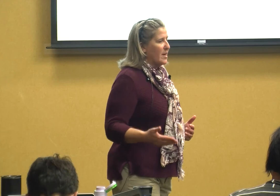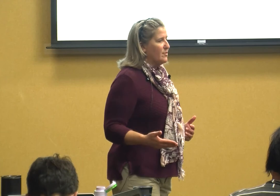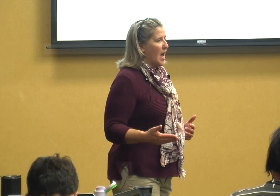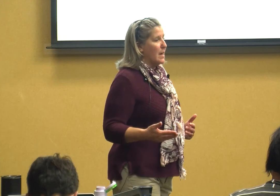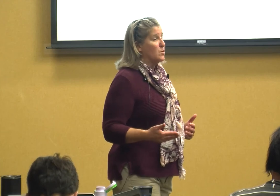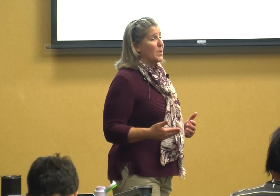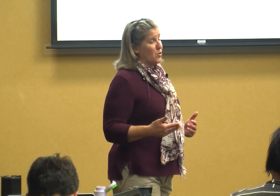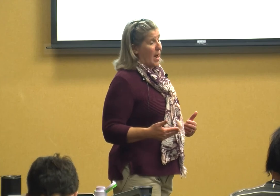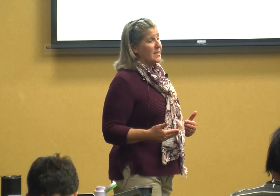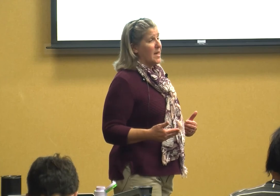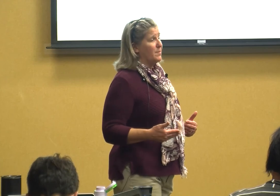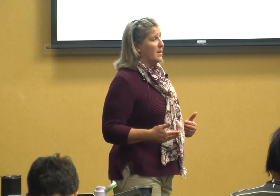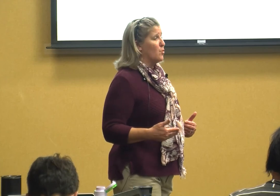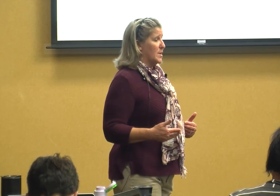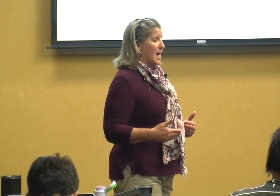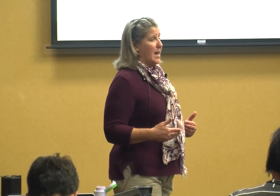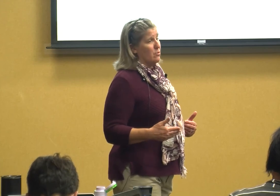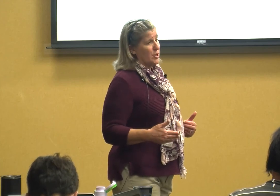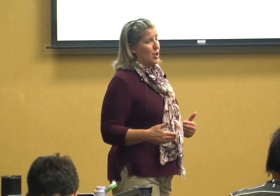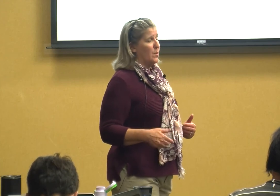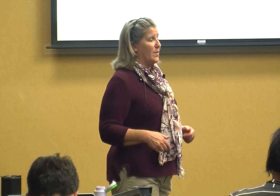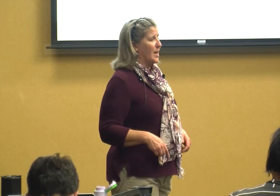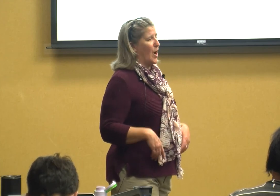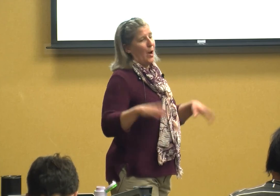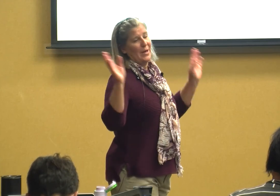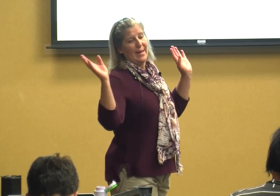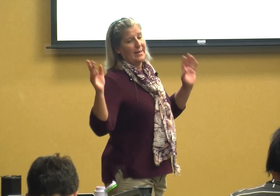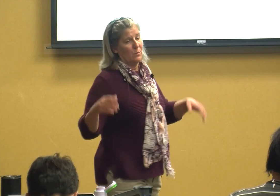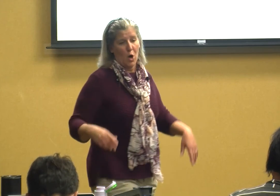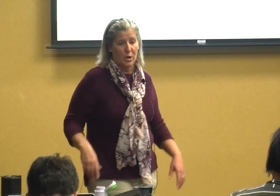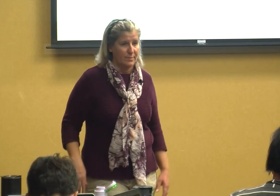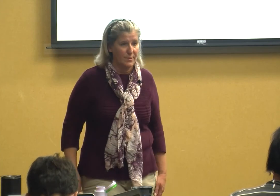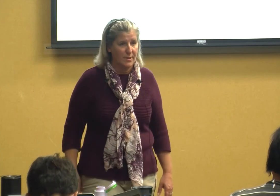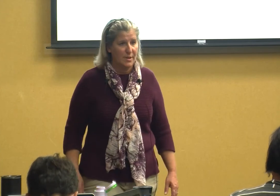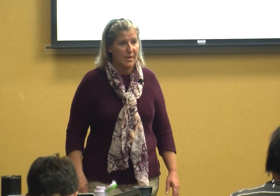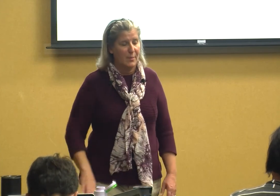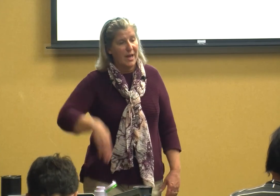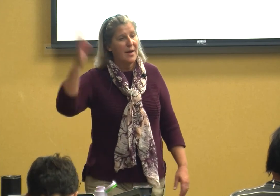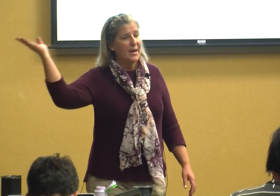of times we try something for a day or two and then go oh well that didn't work and we cut it